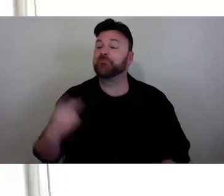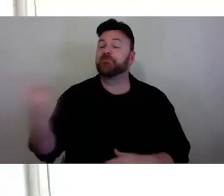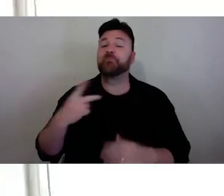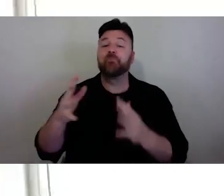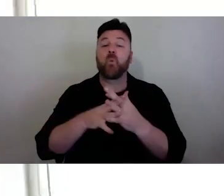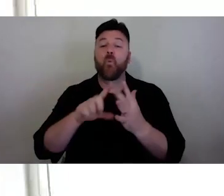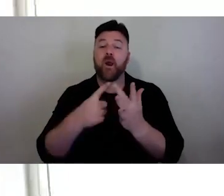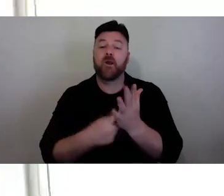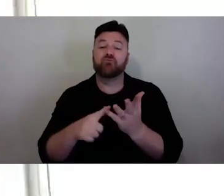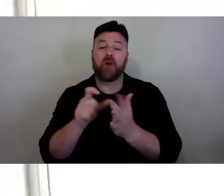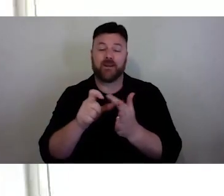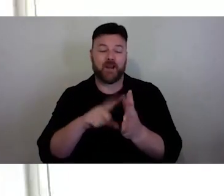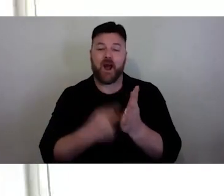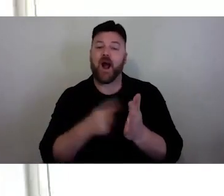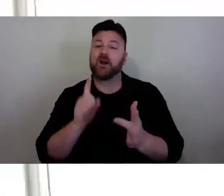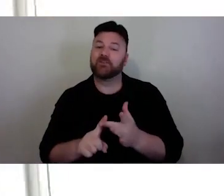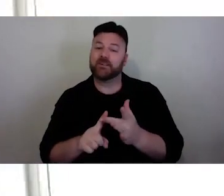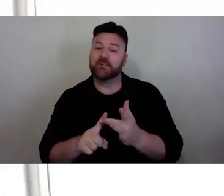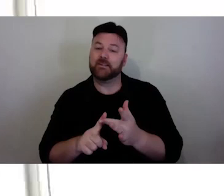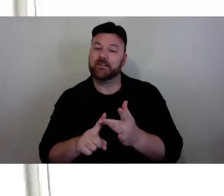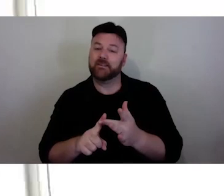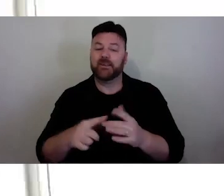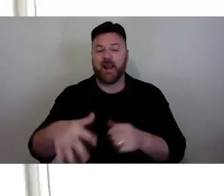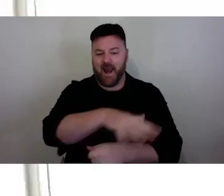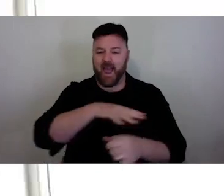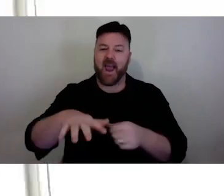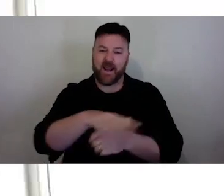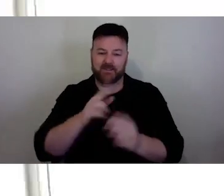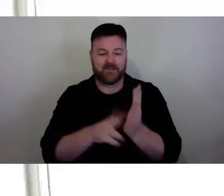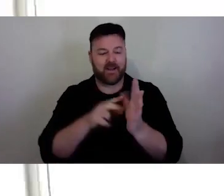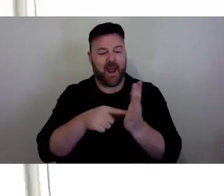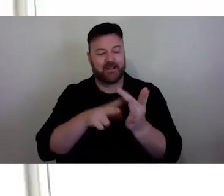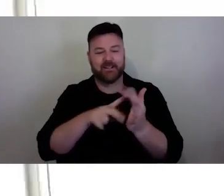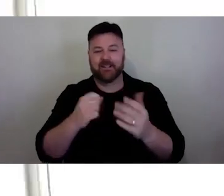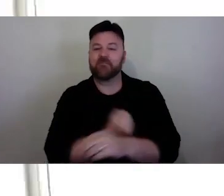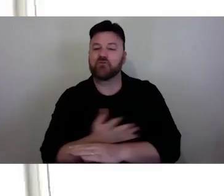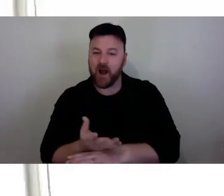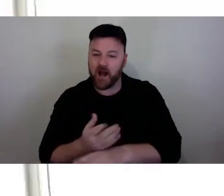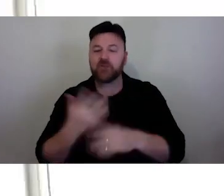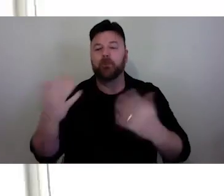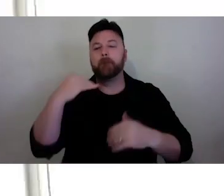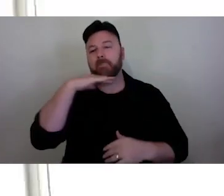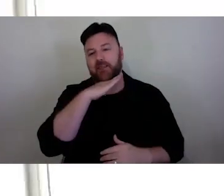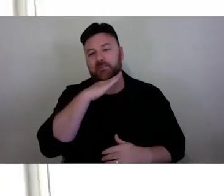what was a sparsely forest in the city now known as Melbourne. We